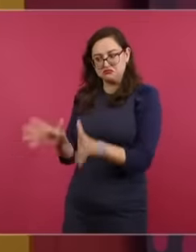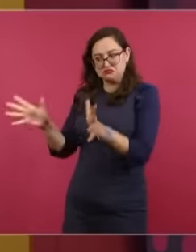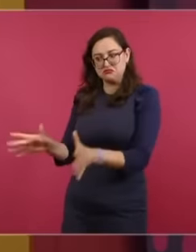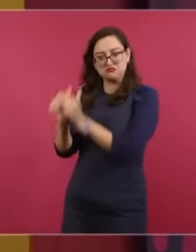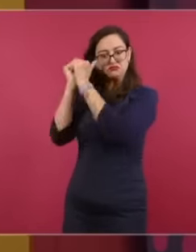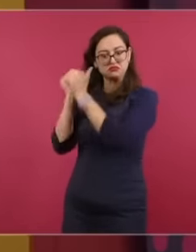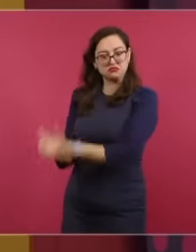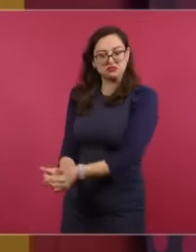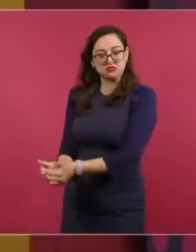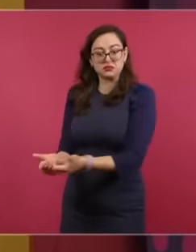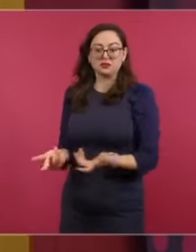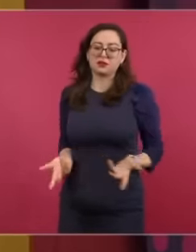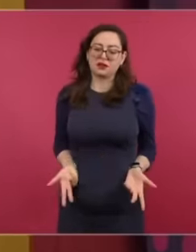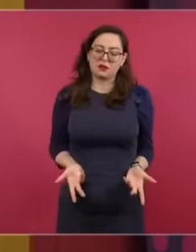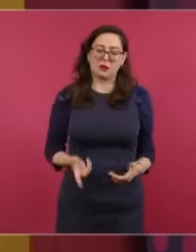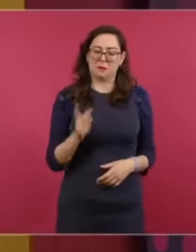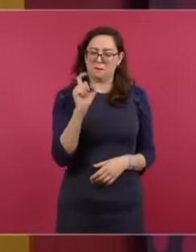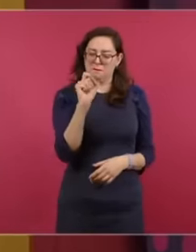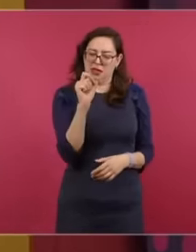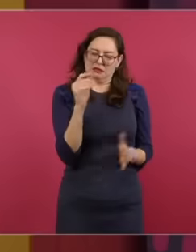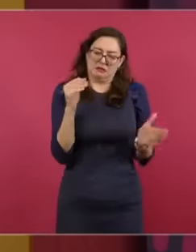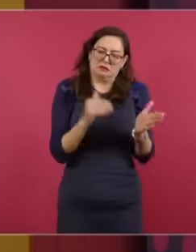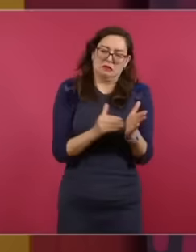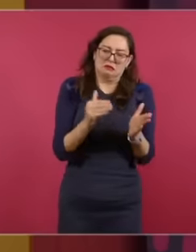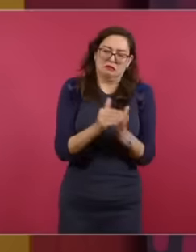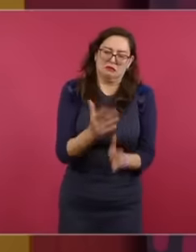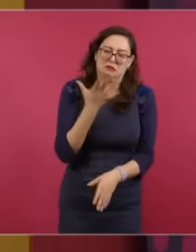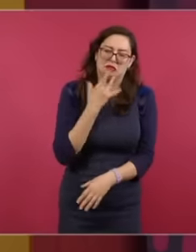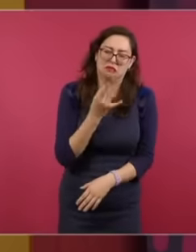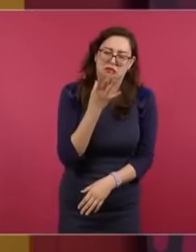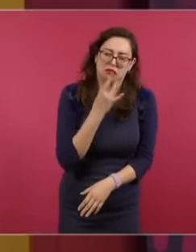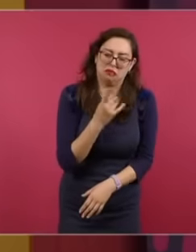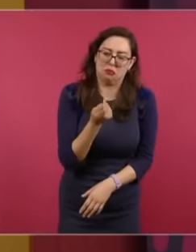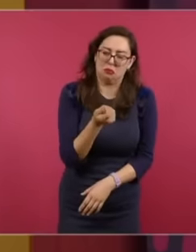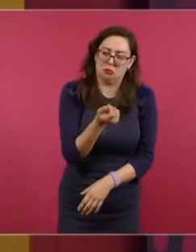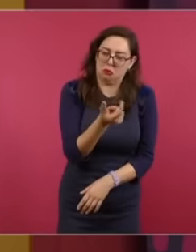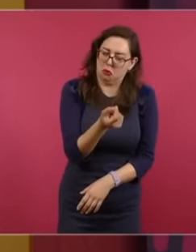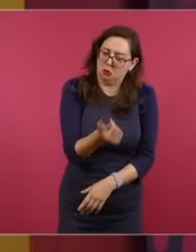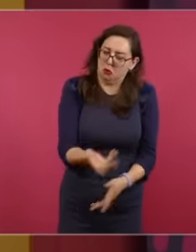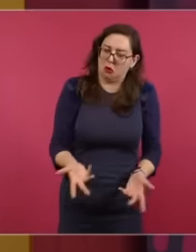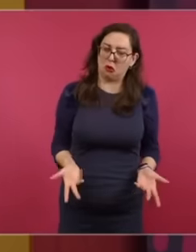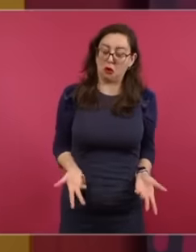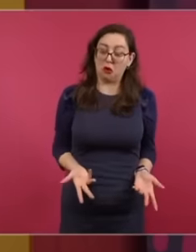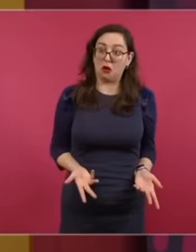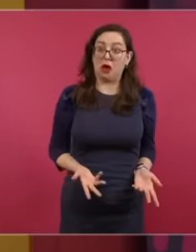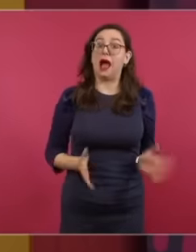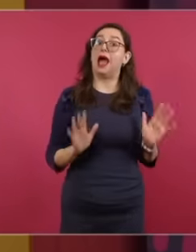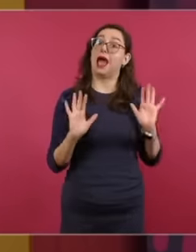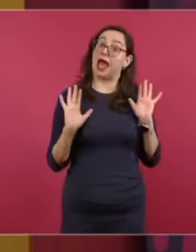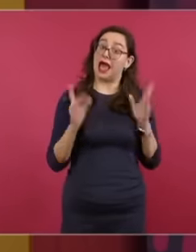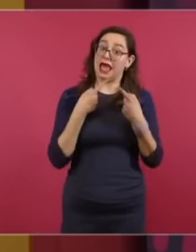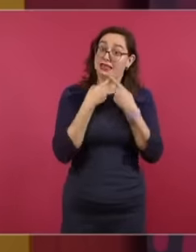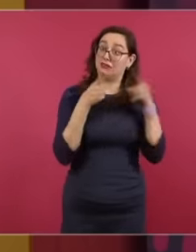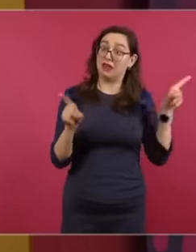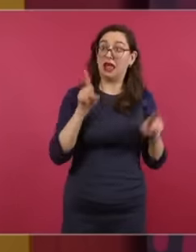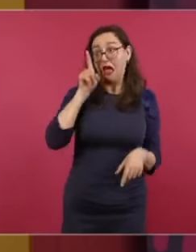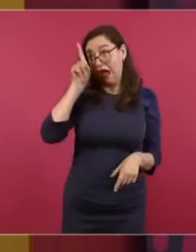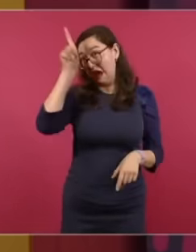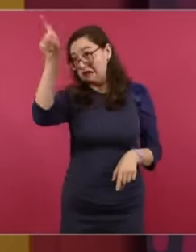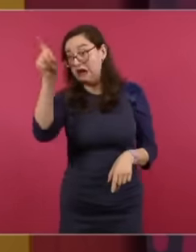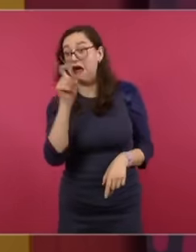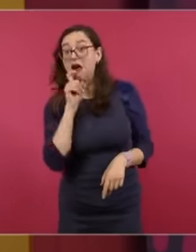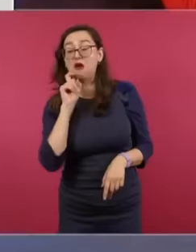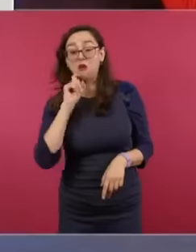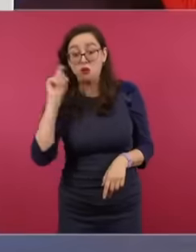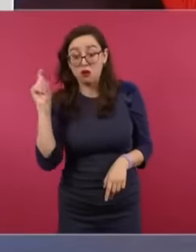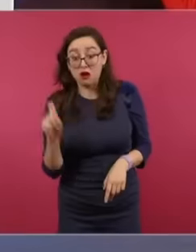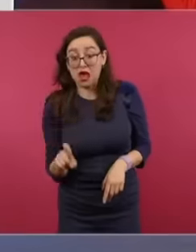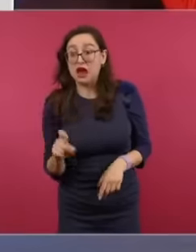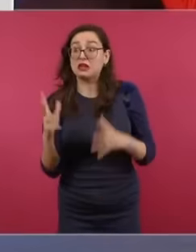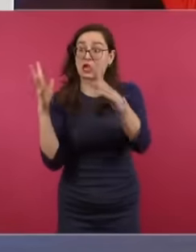because they have just authorized 90,000 million dollars for Ukraine and for what is